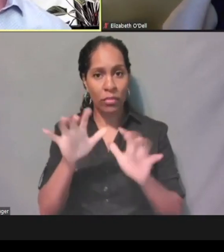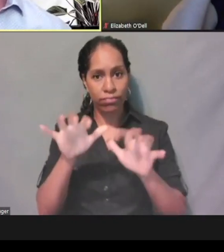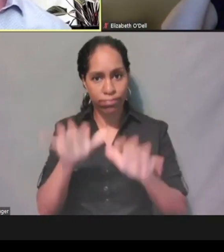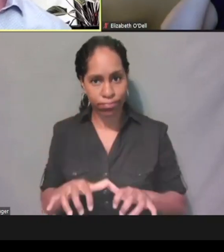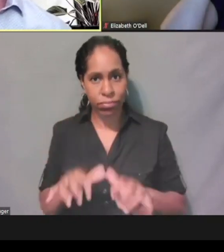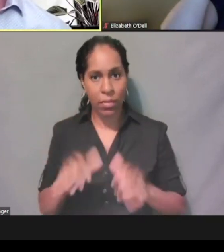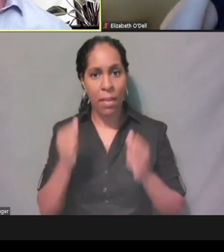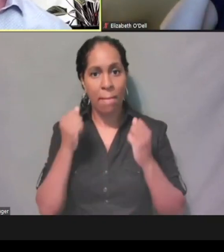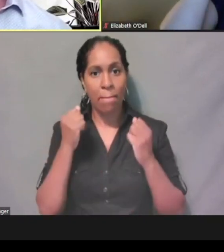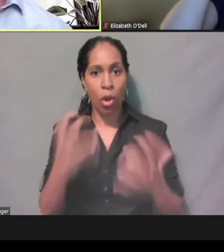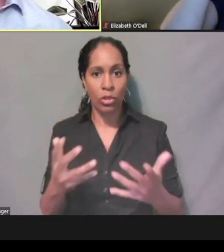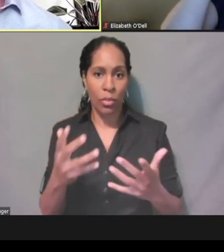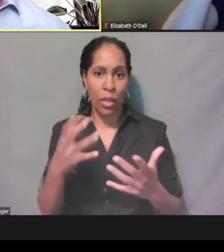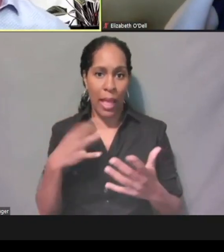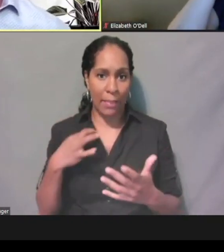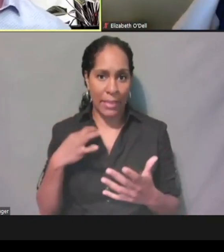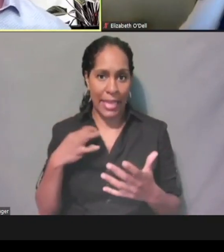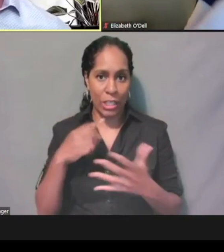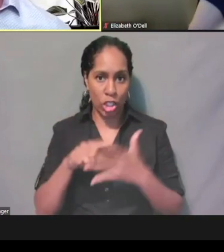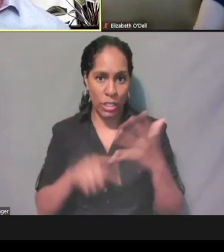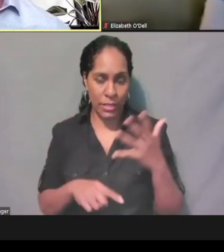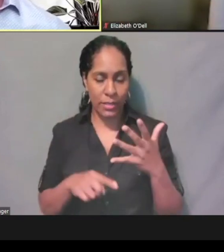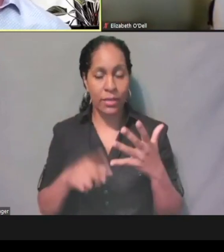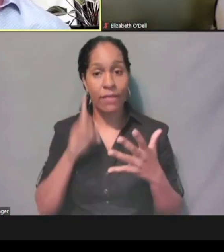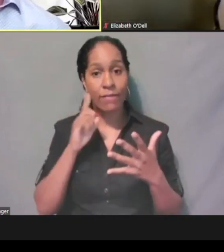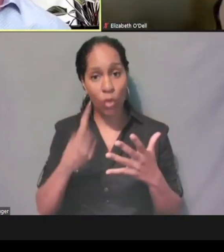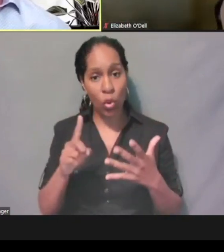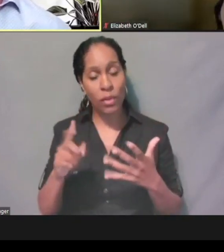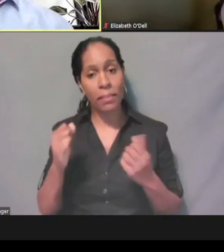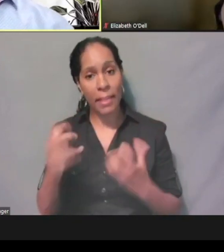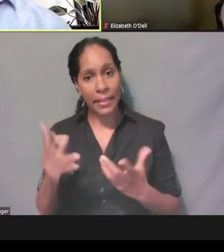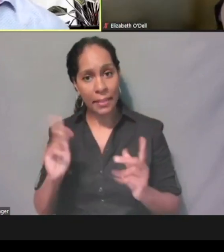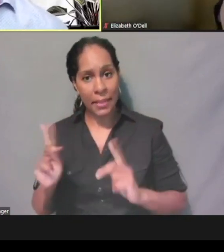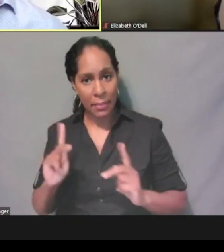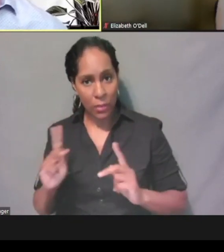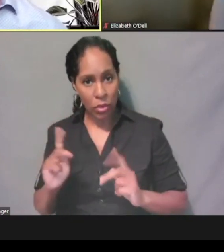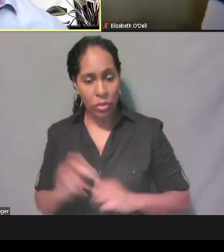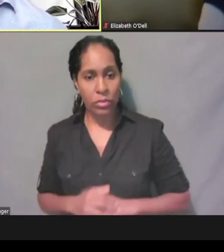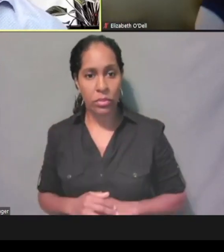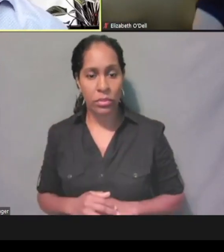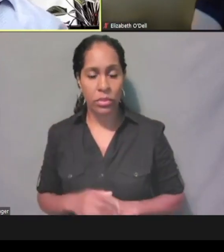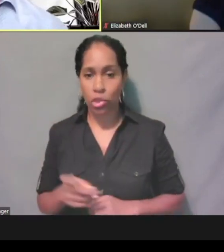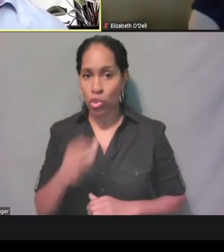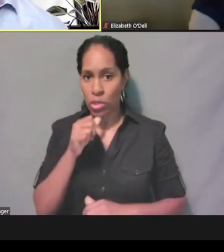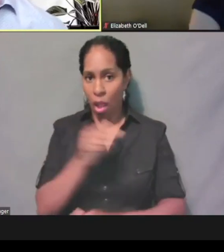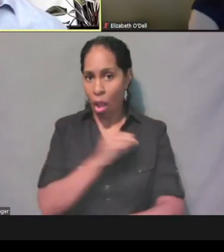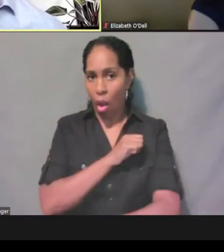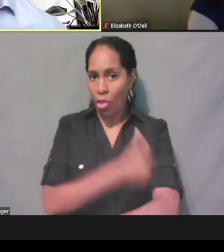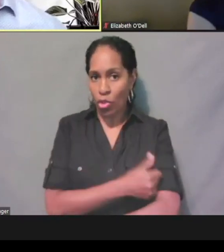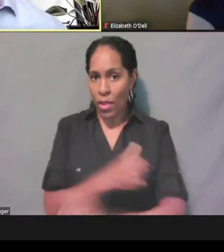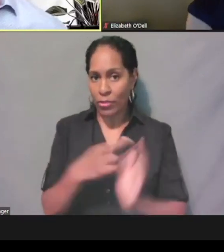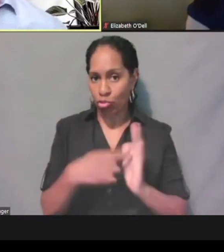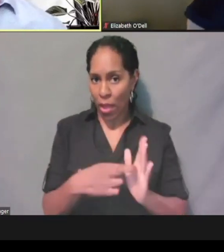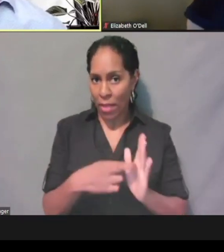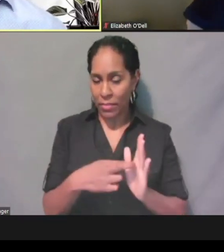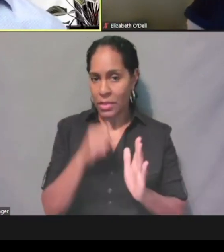on behalf of multiple individuals. You are not an authorized rep, you're not acting legally for them,